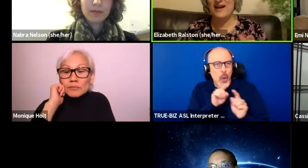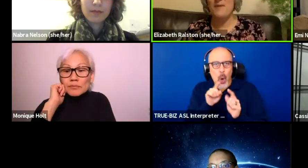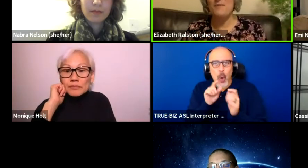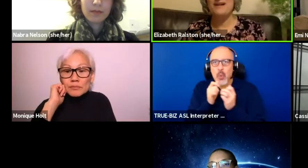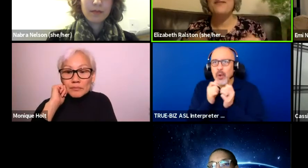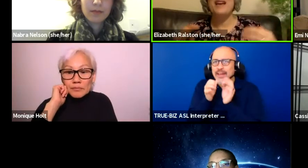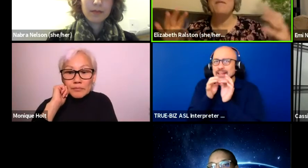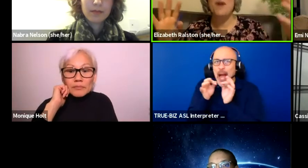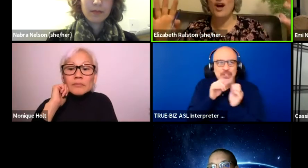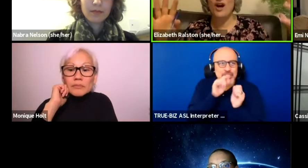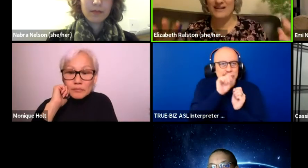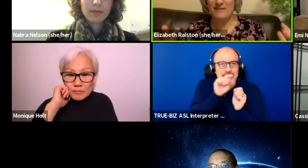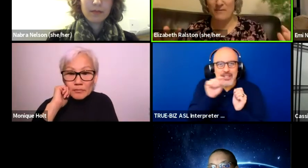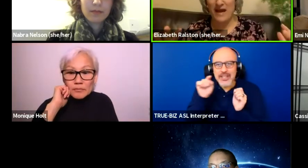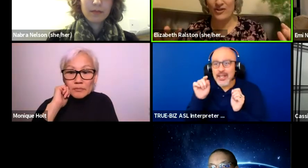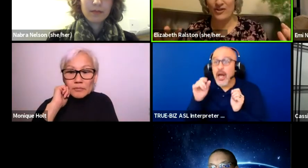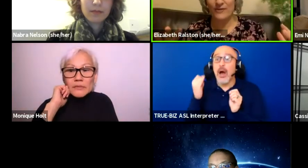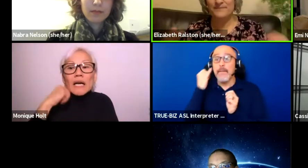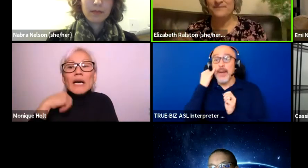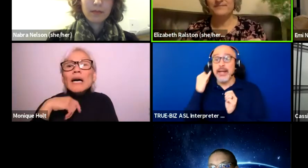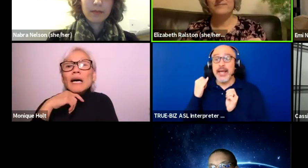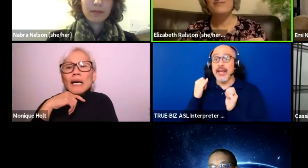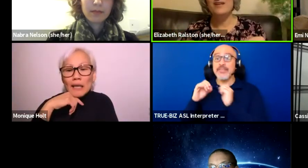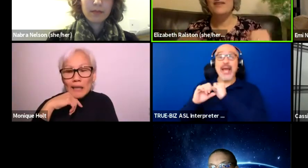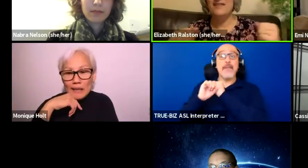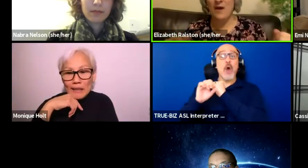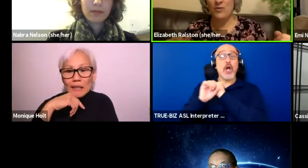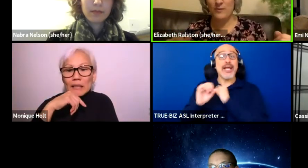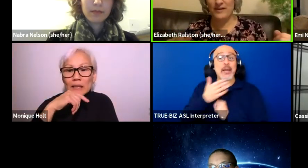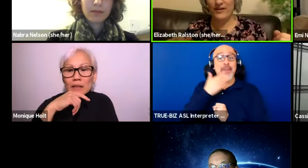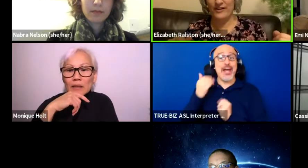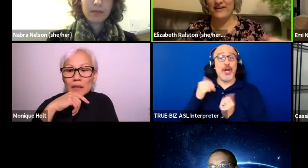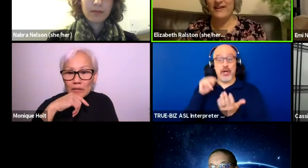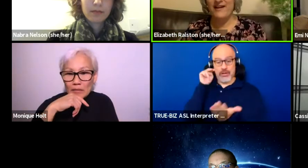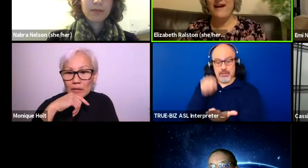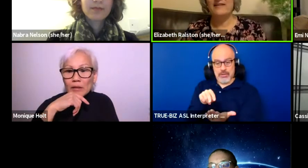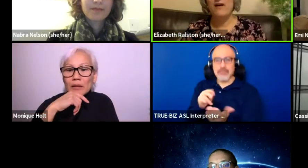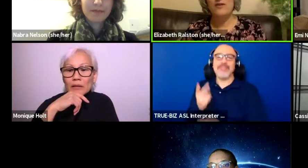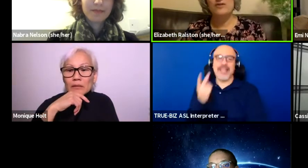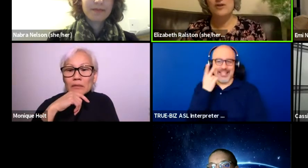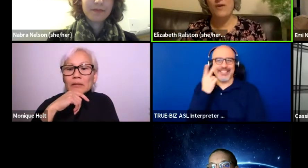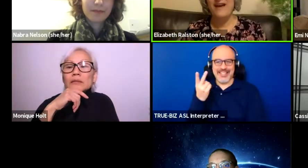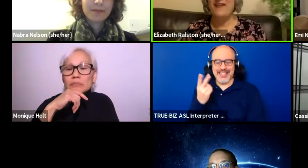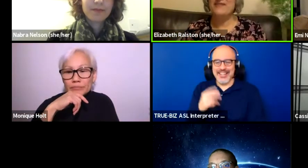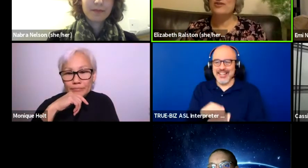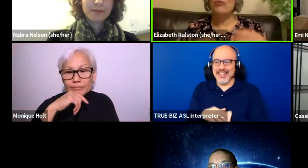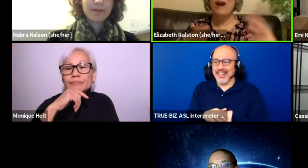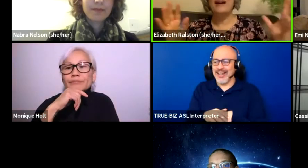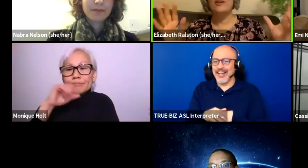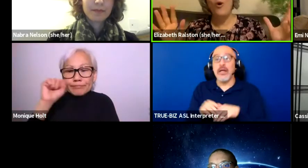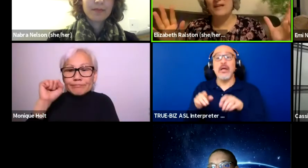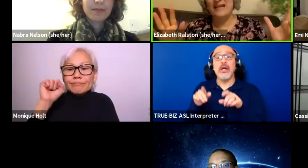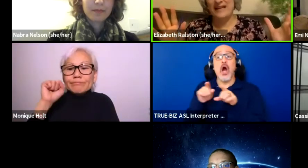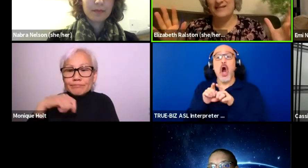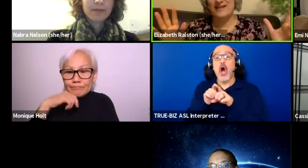but if they're marketed it better, then that would be good. And also, when they have these grand openings,